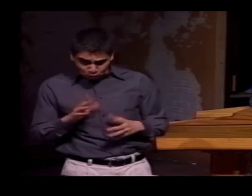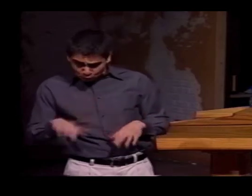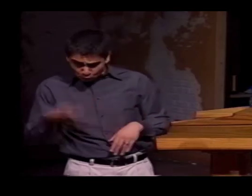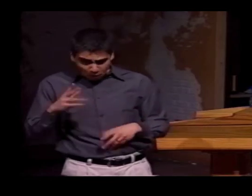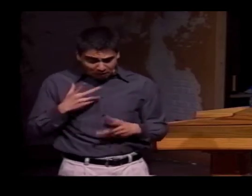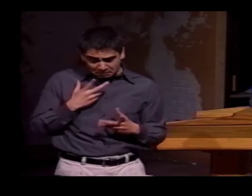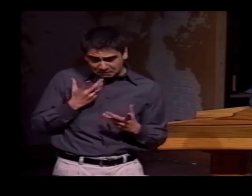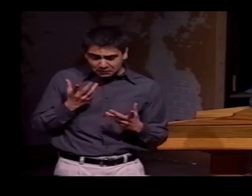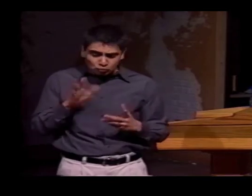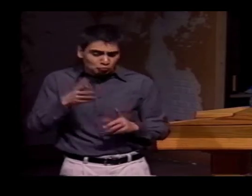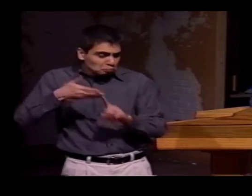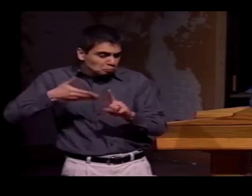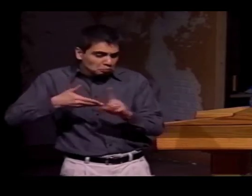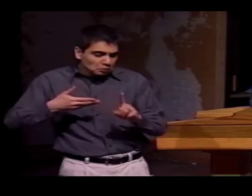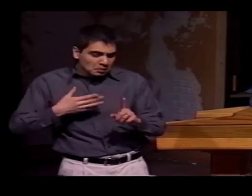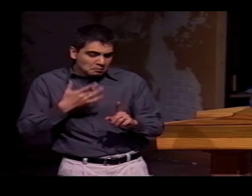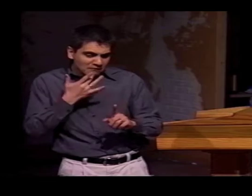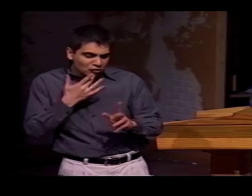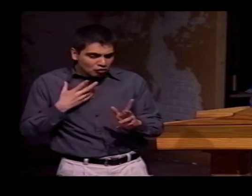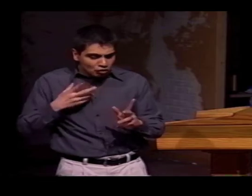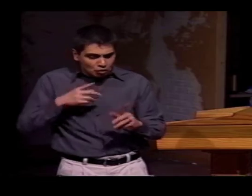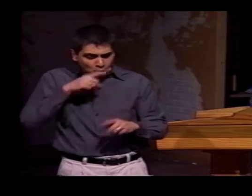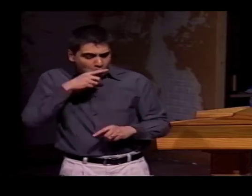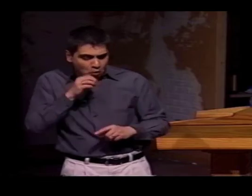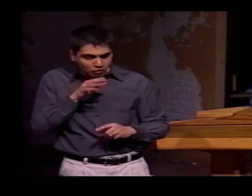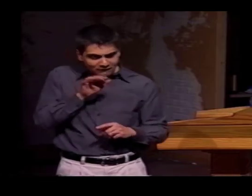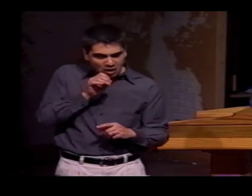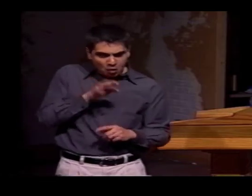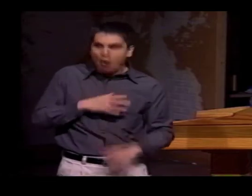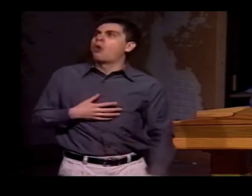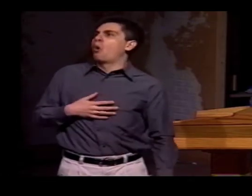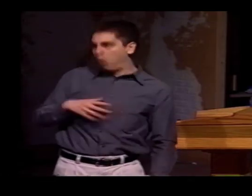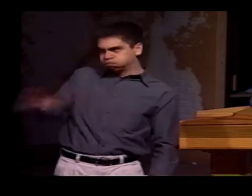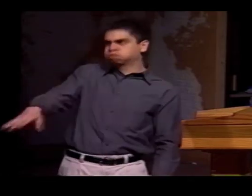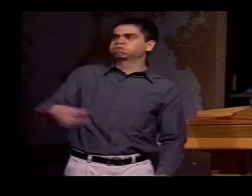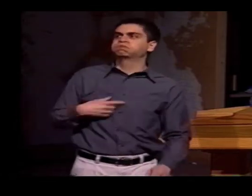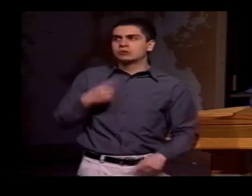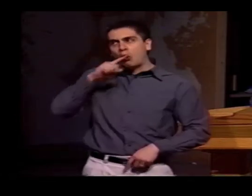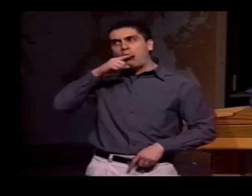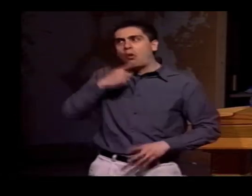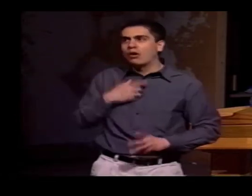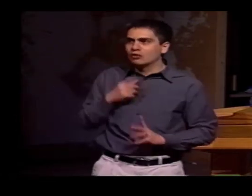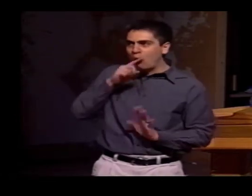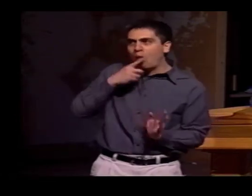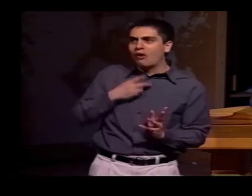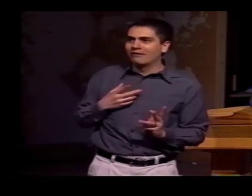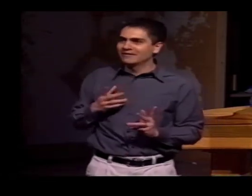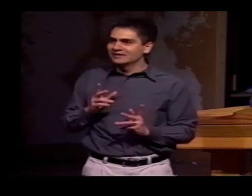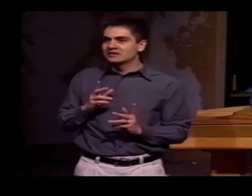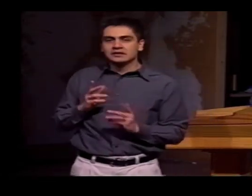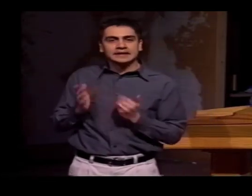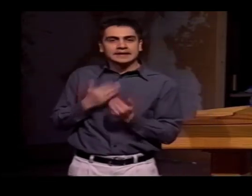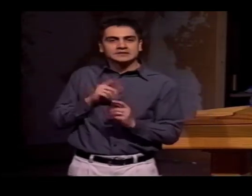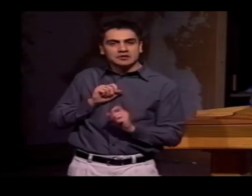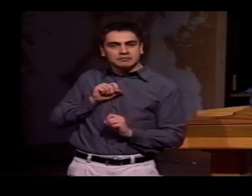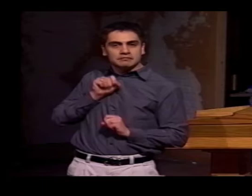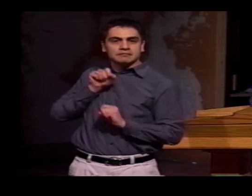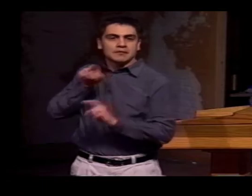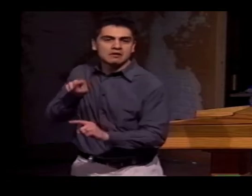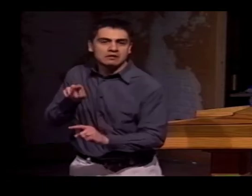ANOTHER QUESTION THEY MIGHT CHAT ABOUT WAS, AGAIN, "WHAT DO YOU PREFER, CORN OR TORTILLA?" "OH, I REALLY LIKE CORN BECAUSE..."